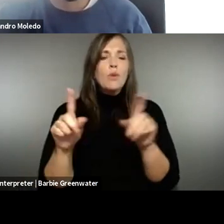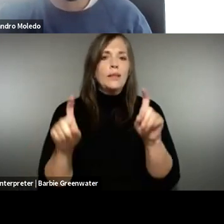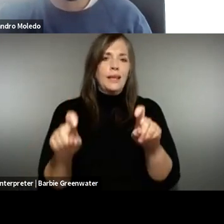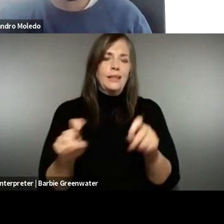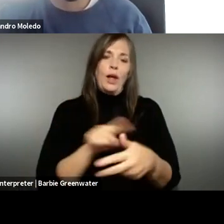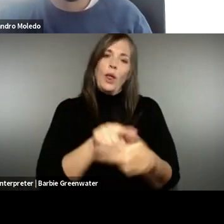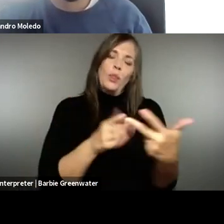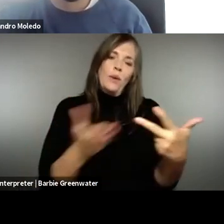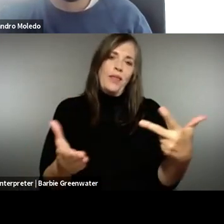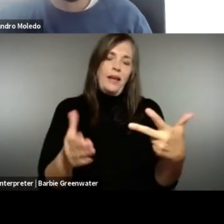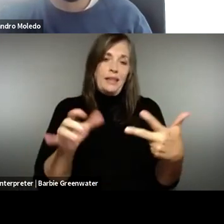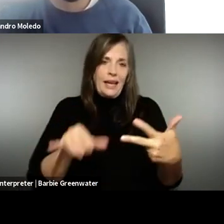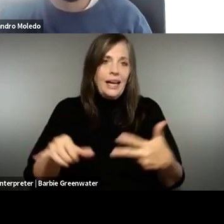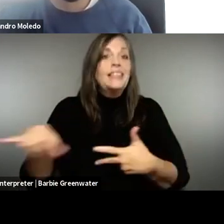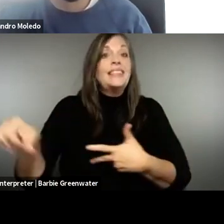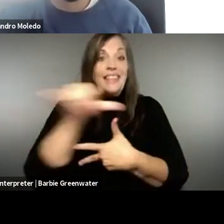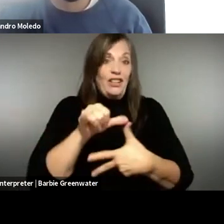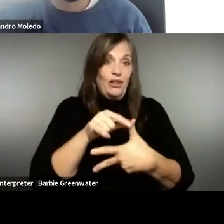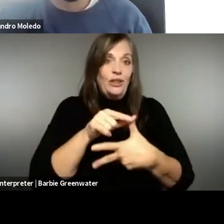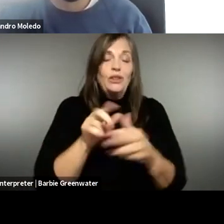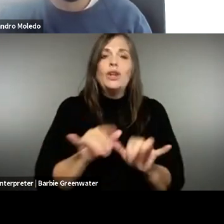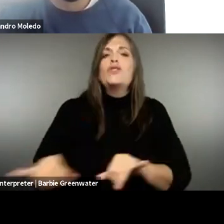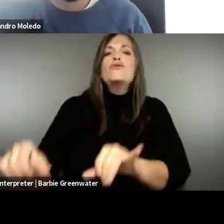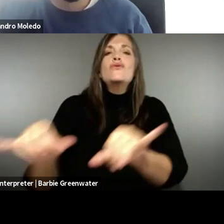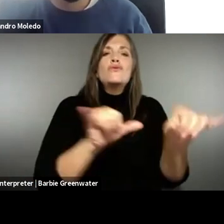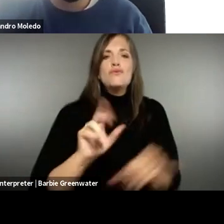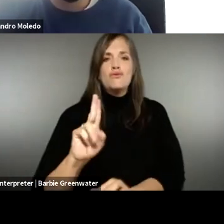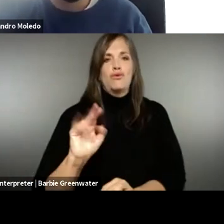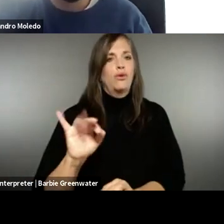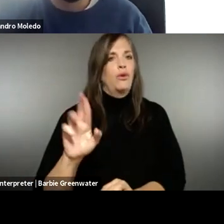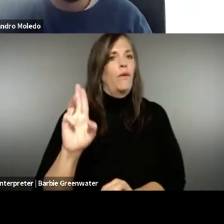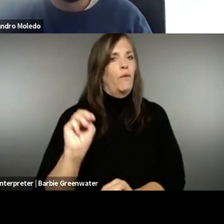we are working on 3.0 to add more testing. I want to say